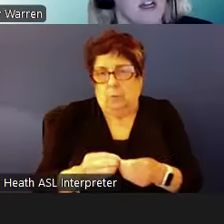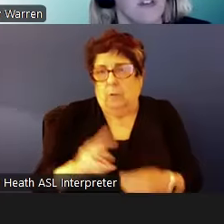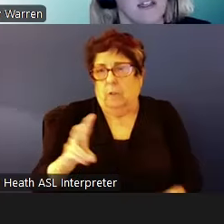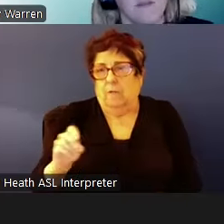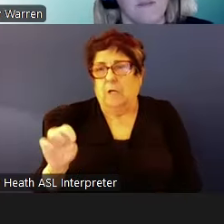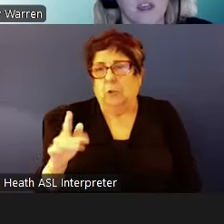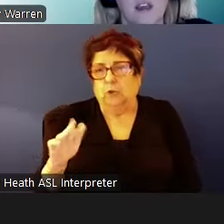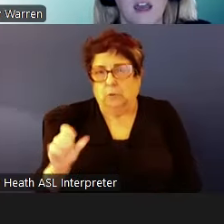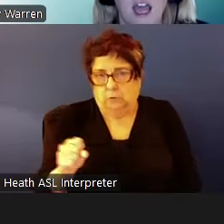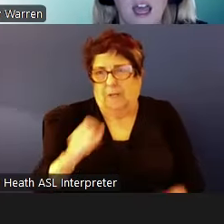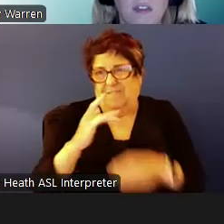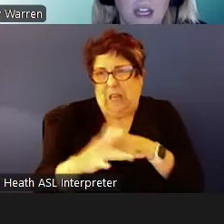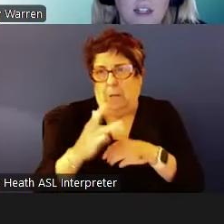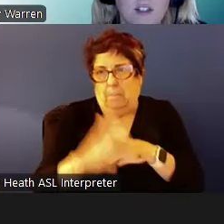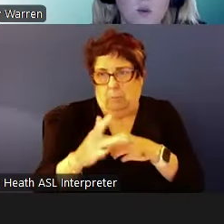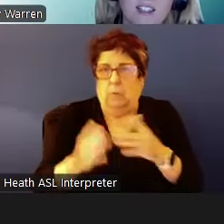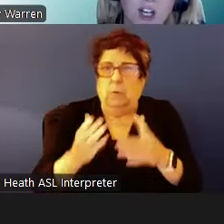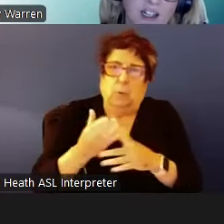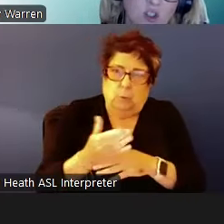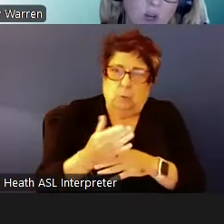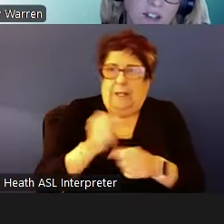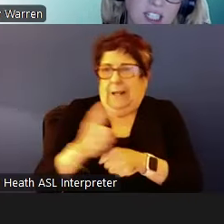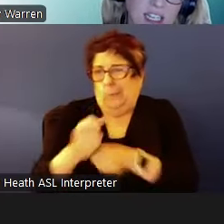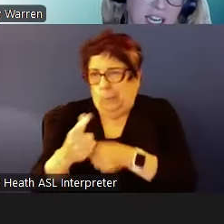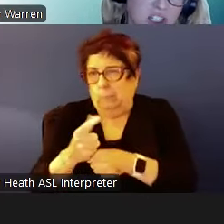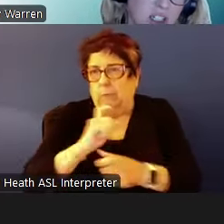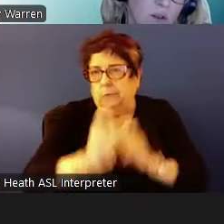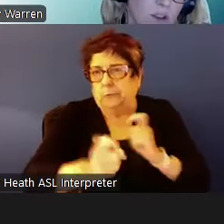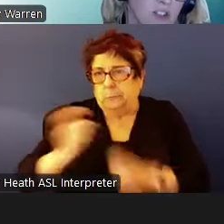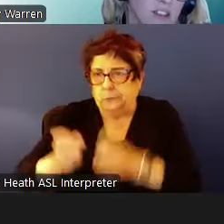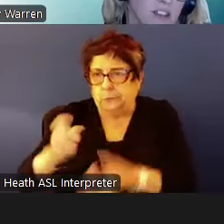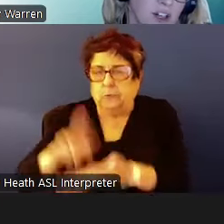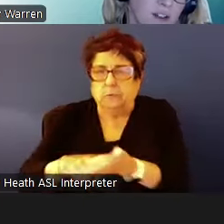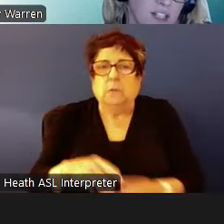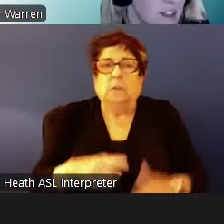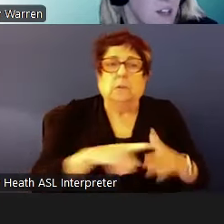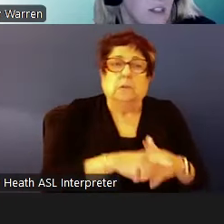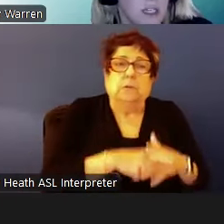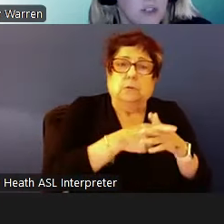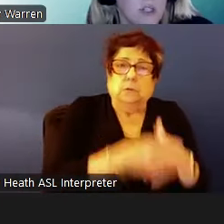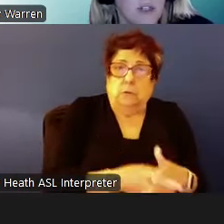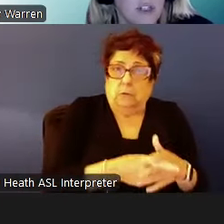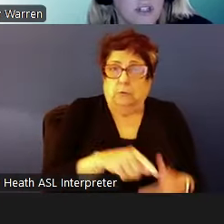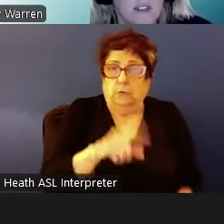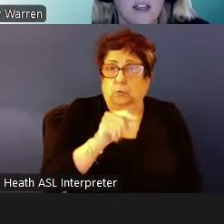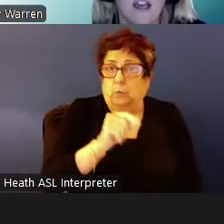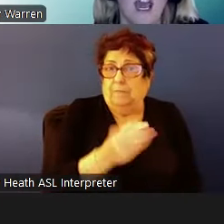contract. So we started in 2015 nationally with just under 15,000 mainstream vouchers